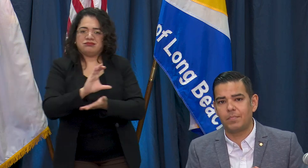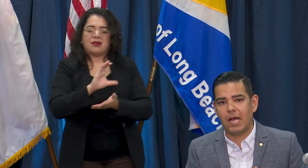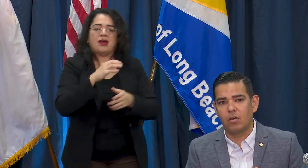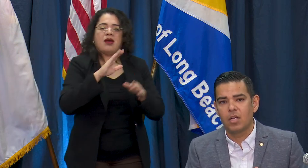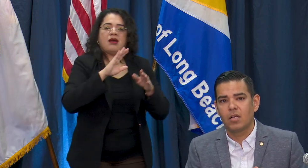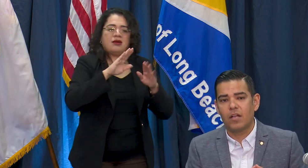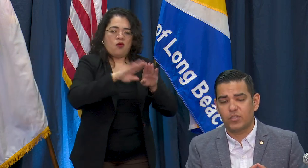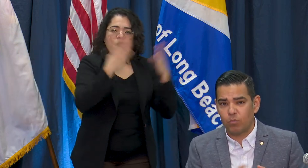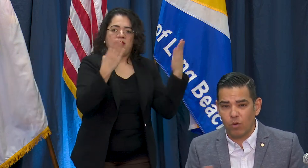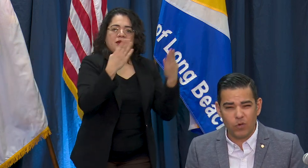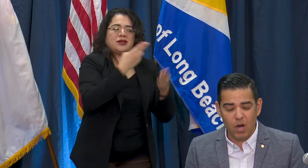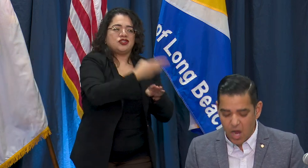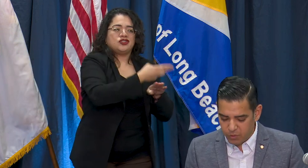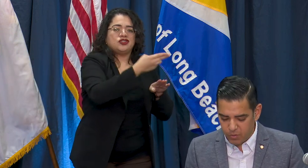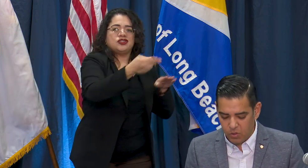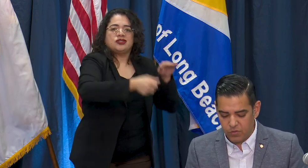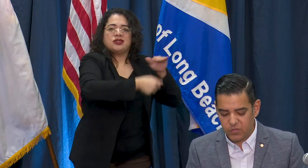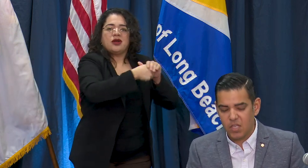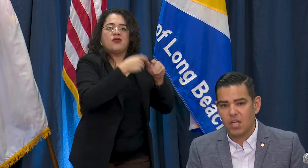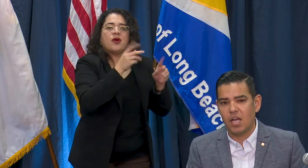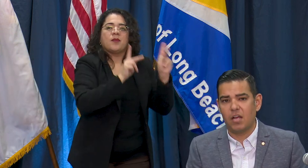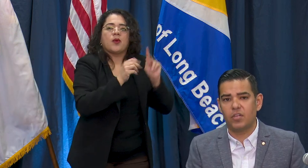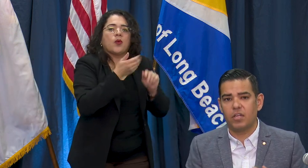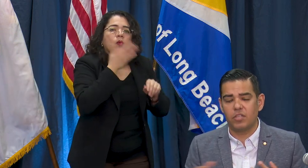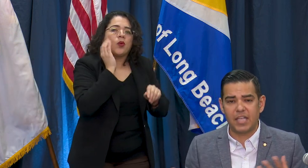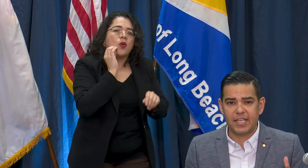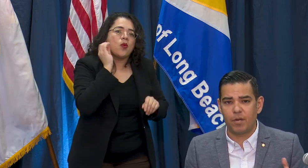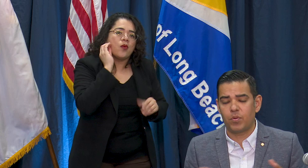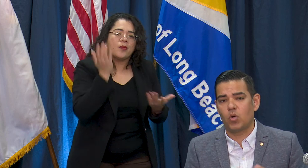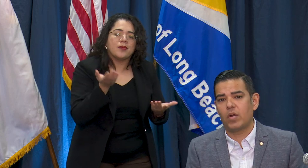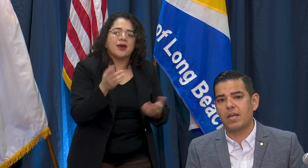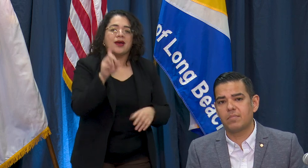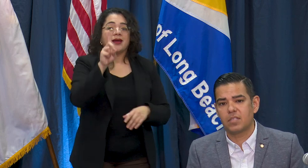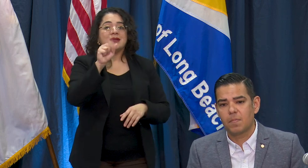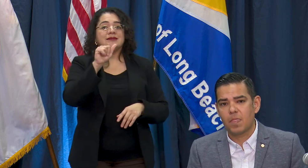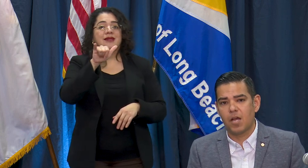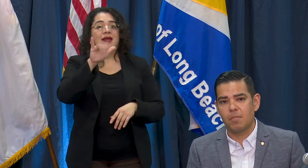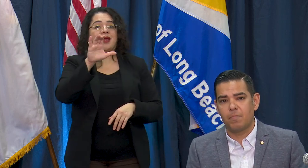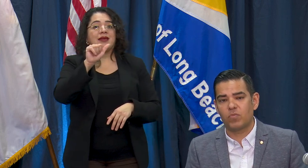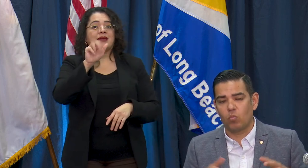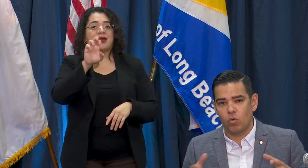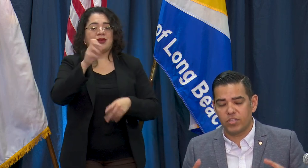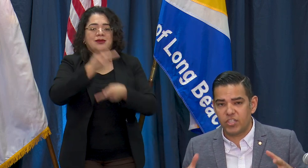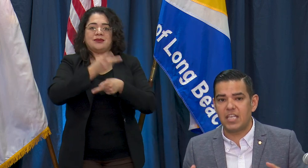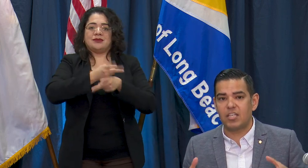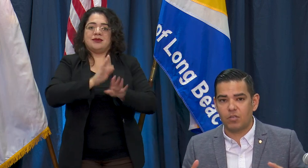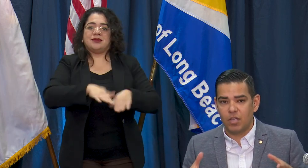about the support for our hospitals, the and the daycare programs, the city is in